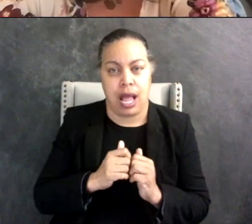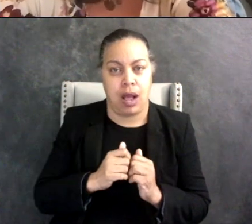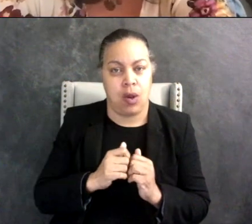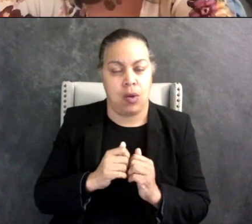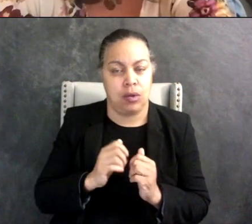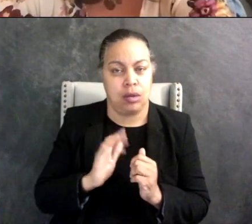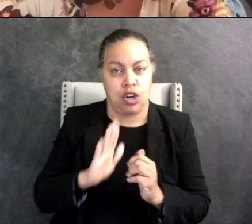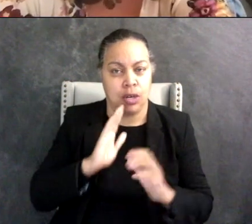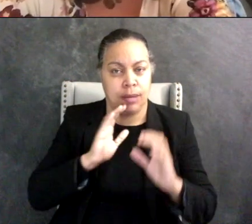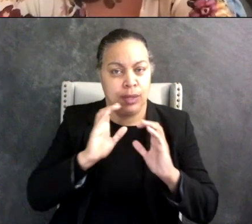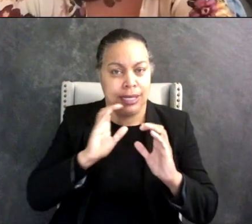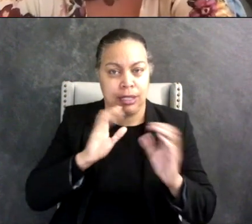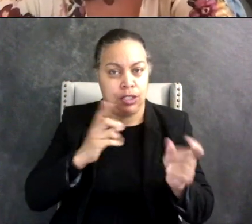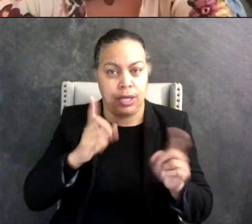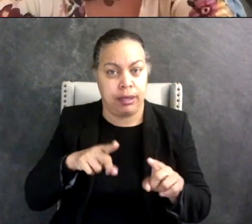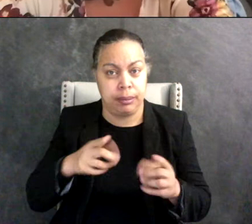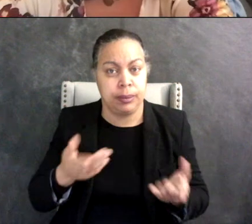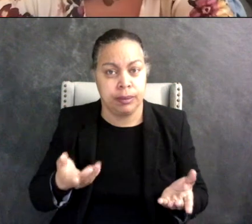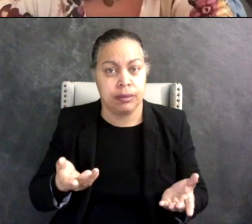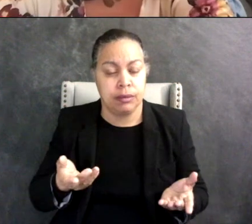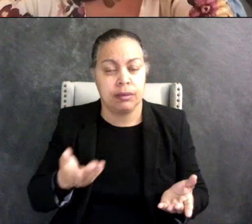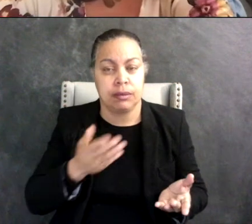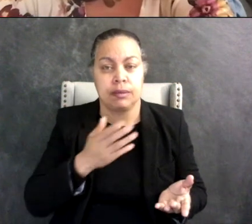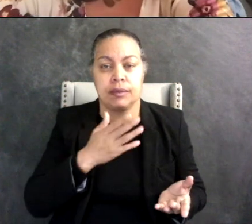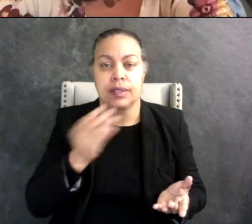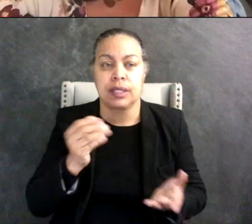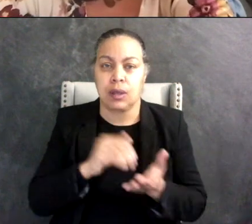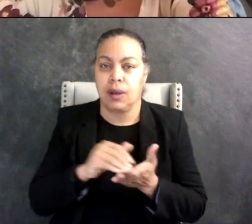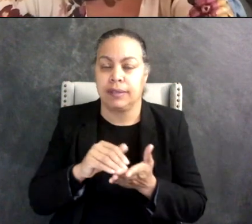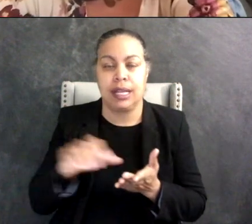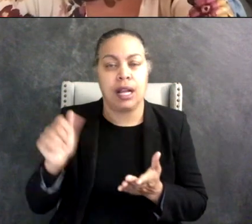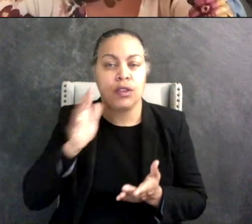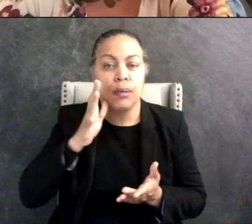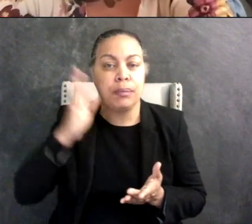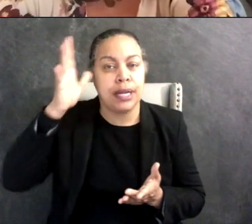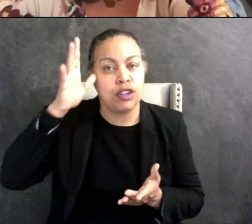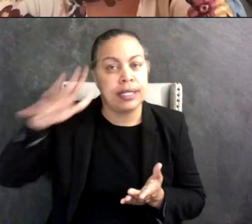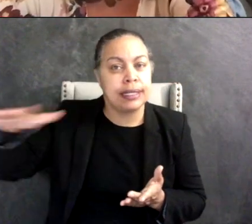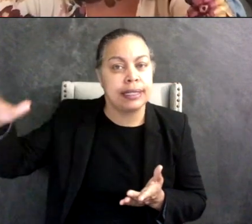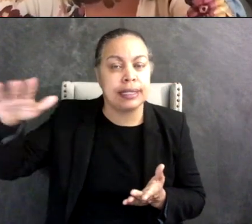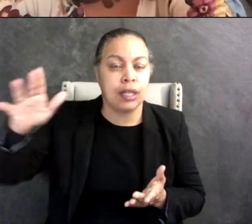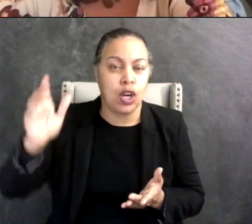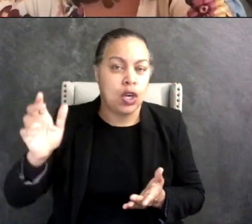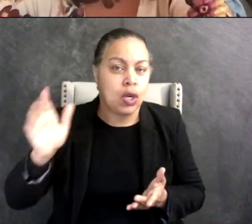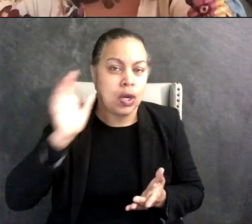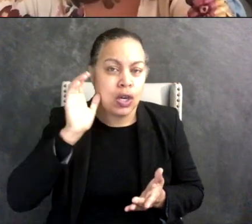of communication, and a lot of parents you know have heard these these